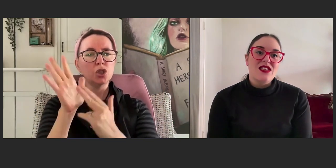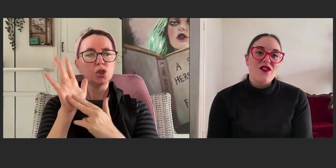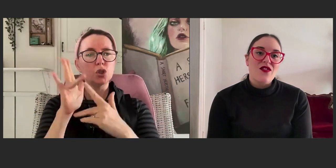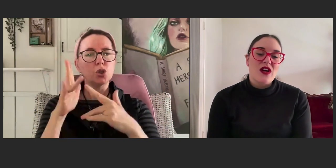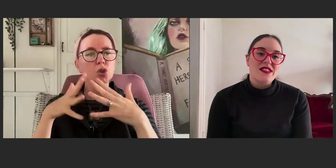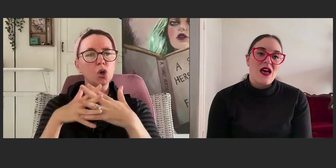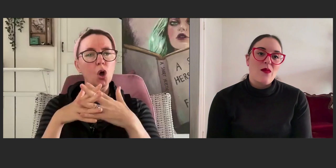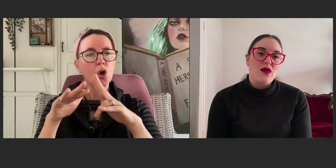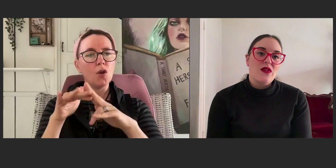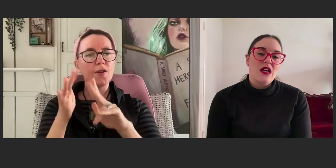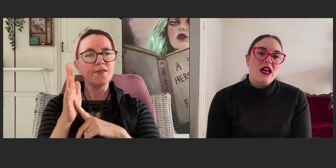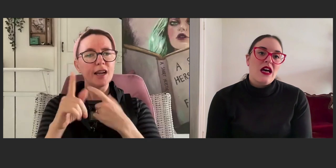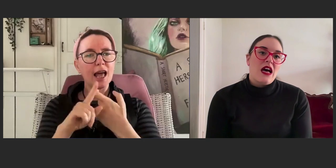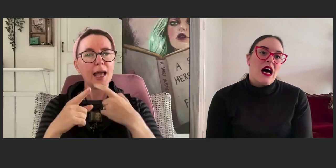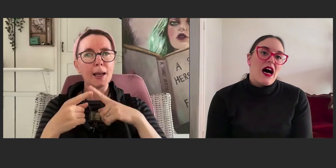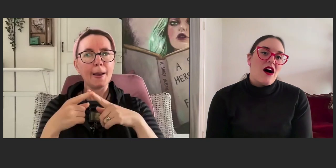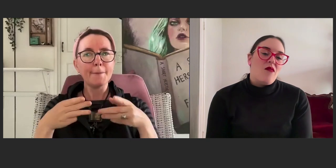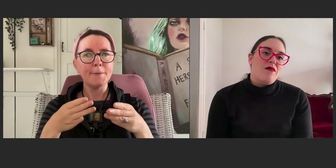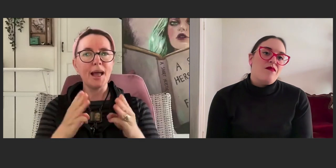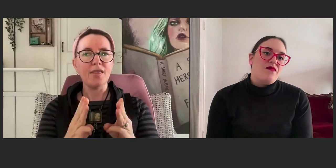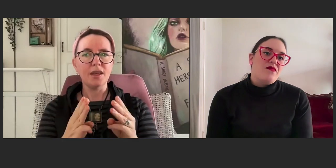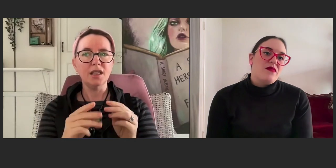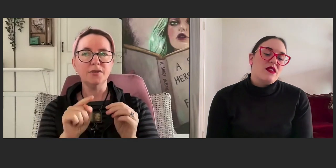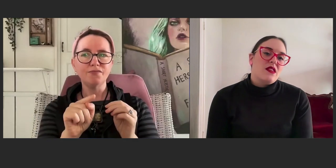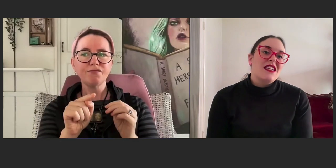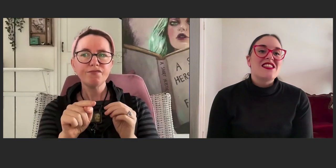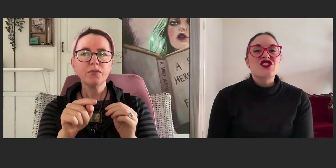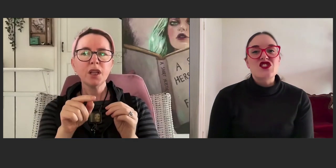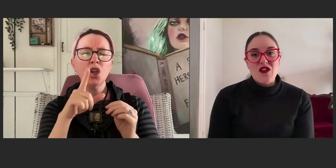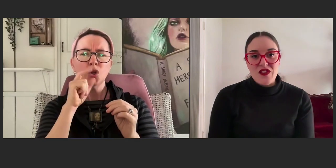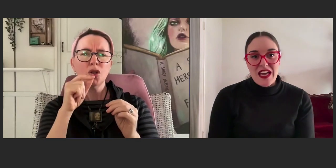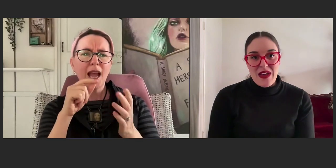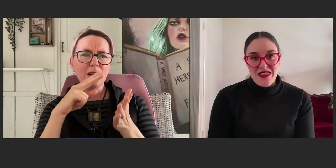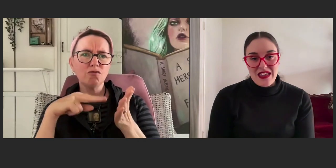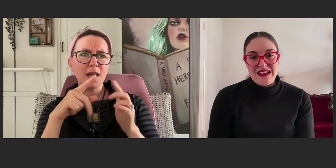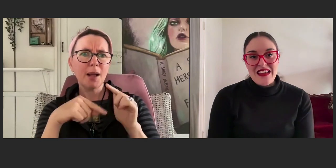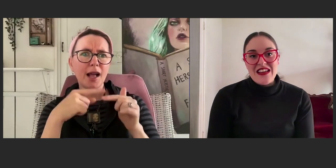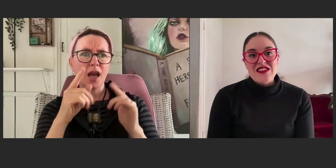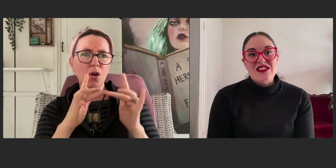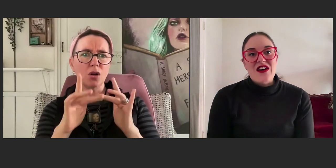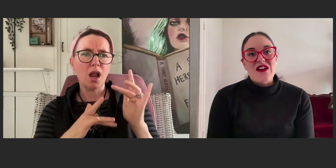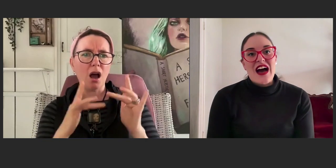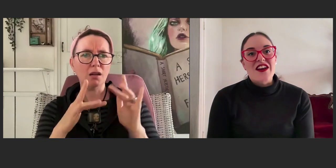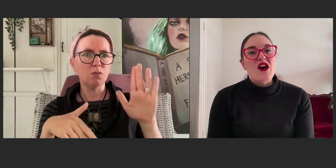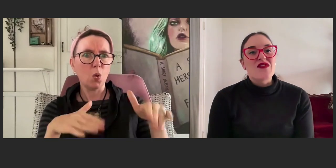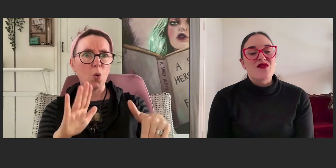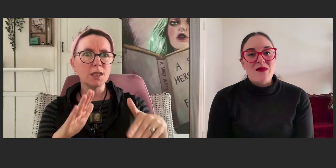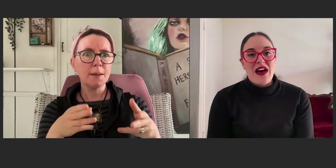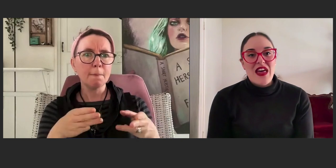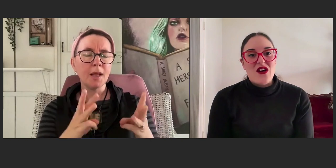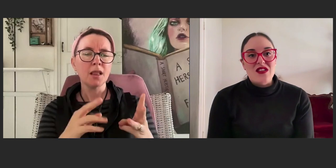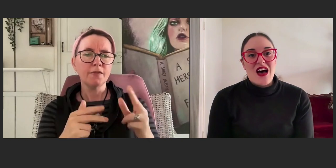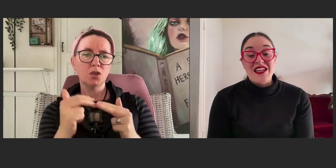So for example, it's the Snowflake method, so I don't know if you've read about that online.